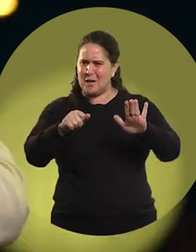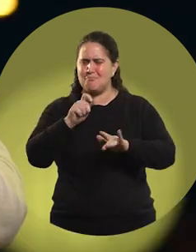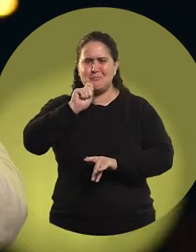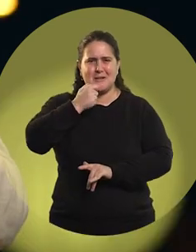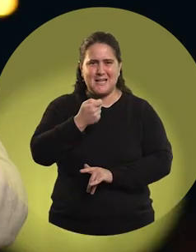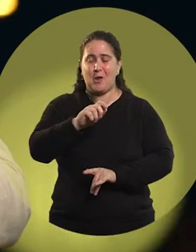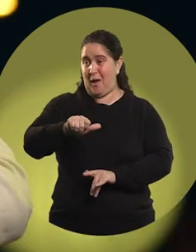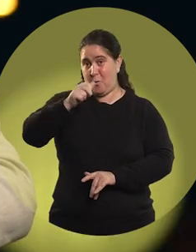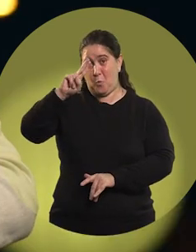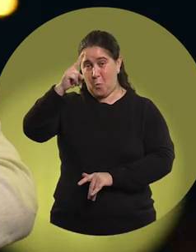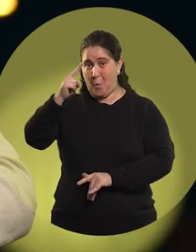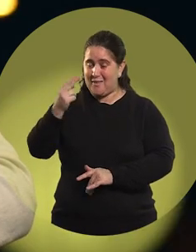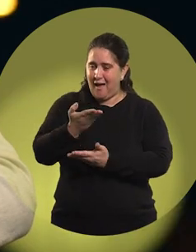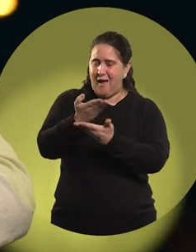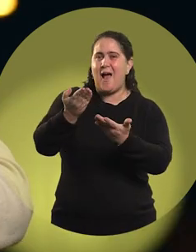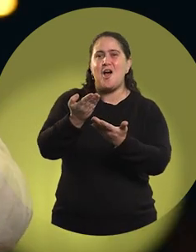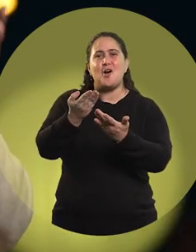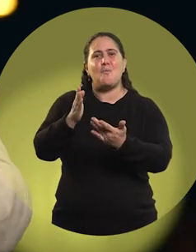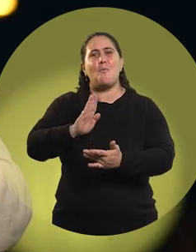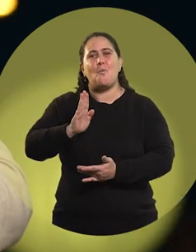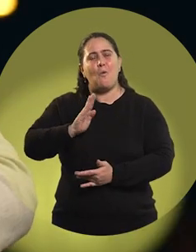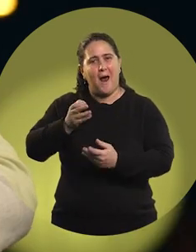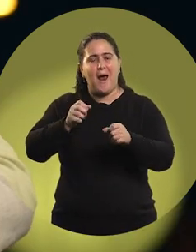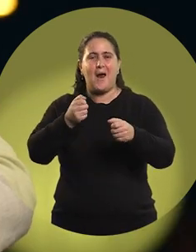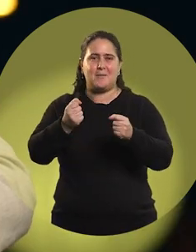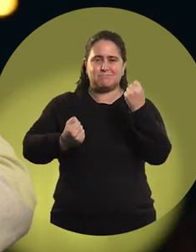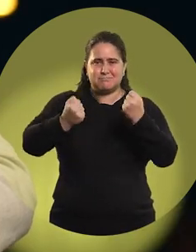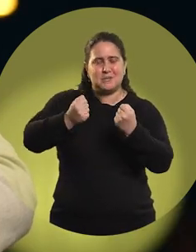They highlighted me here in Uruguay as the revelatory pilot abroad,